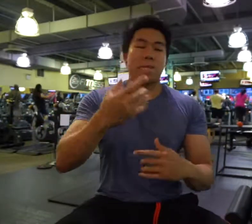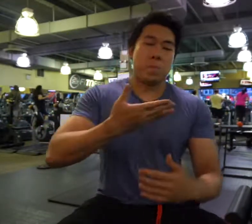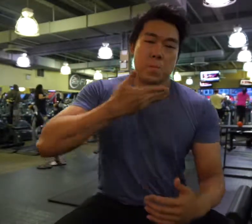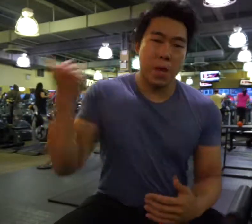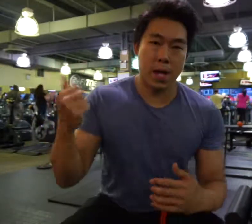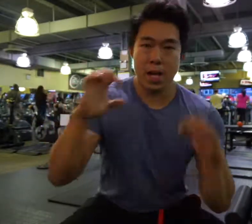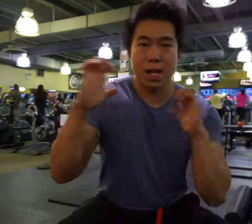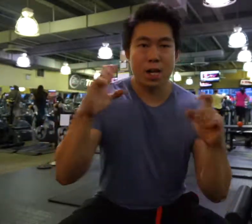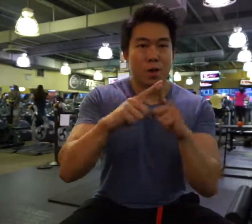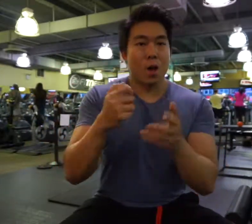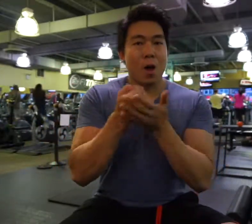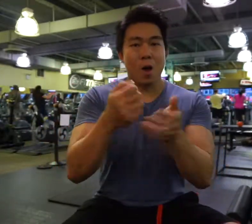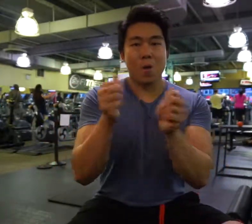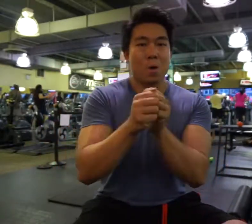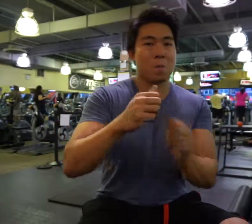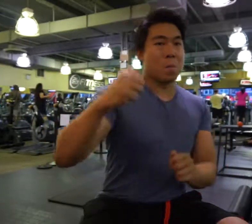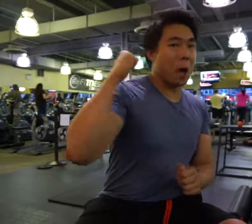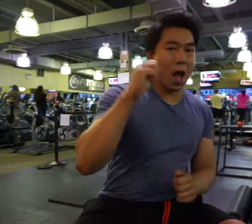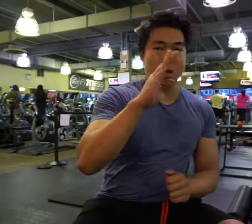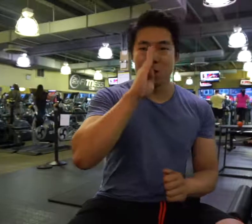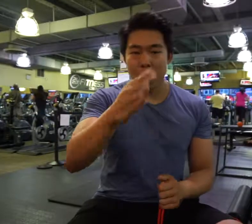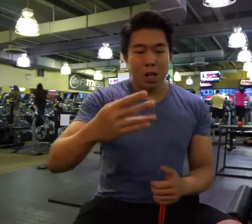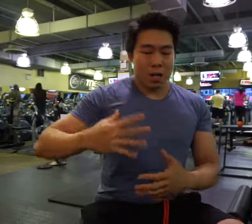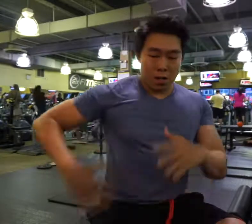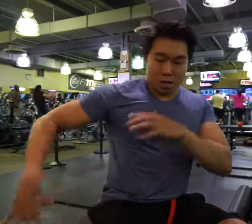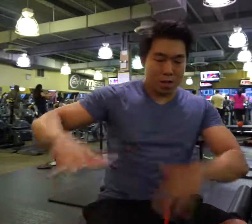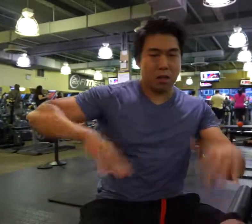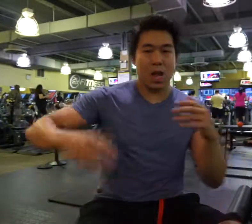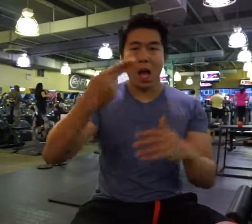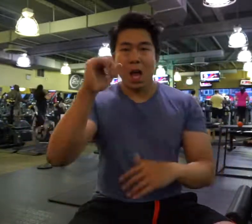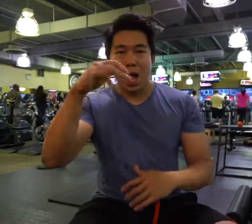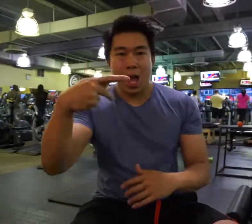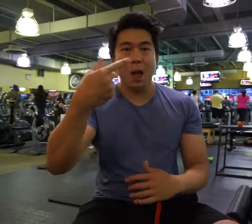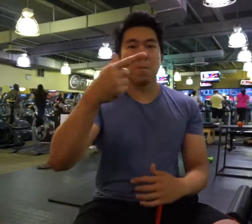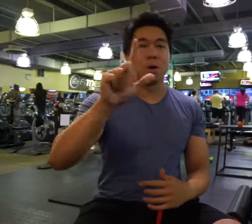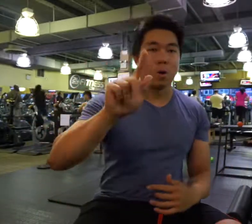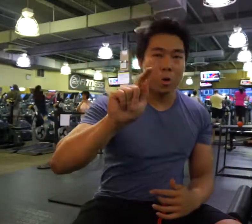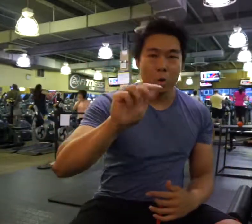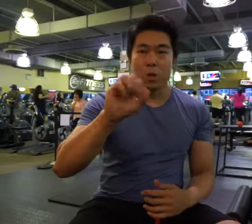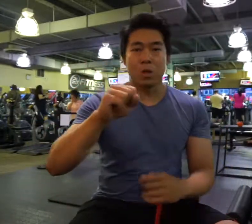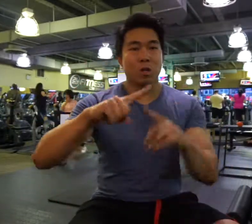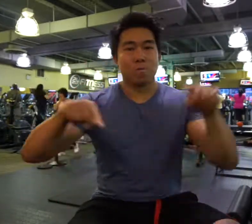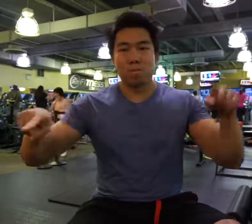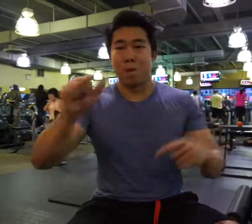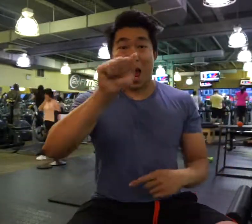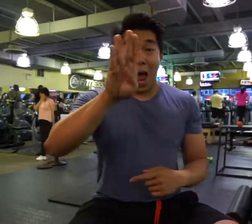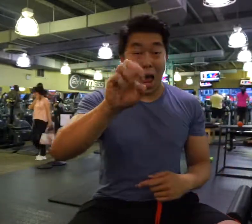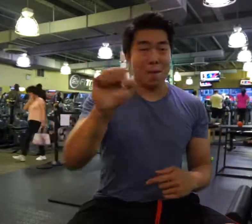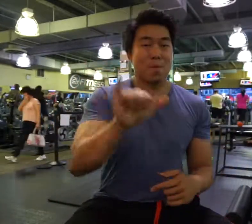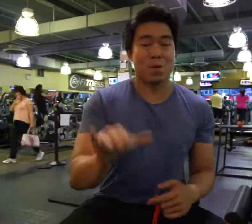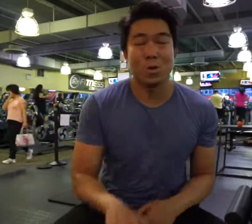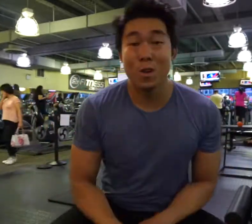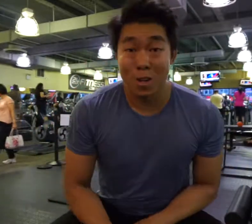Since it's a compound exercise, the muscles being worked include glutes, quads, hamstrings, erector spinae: (lower back), abs, and many more.